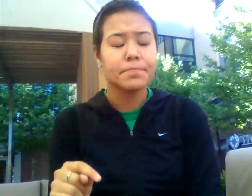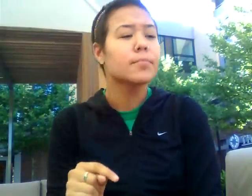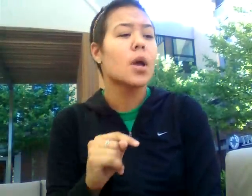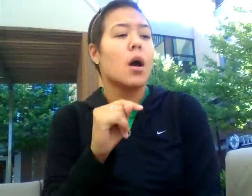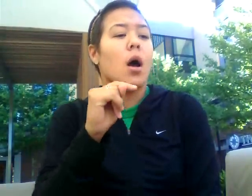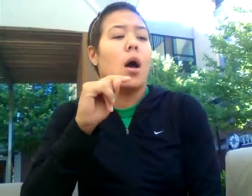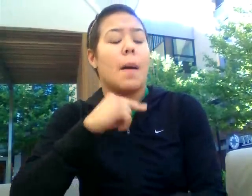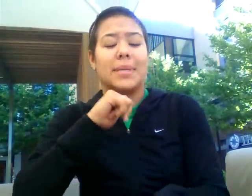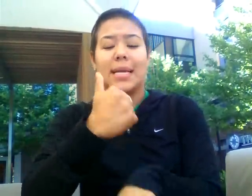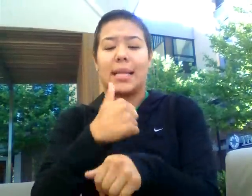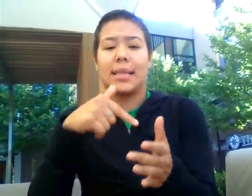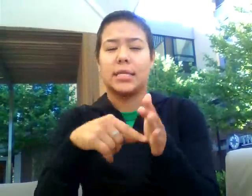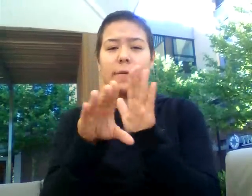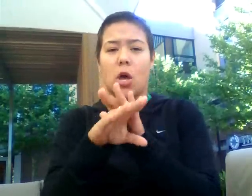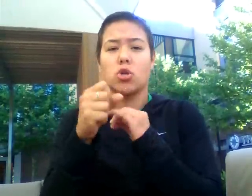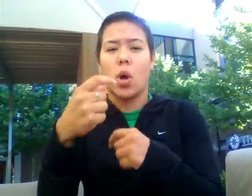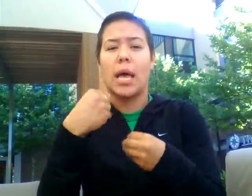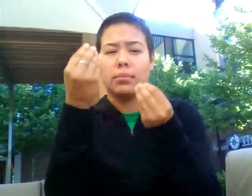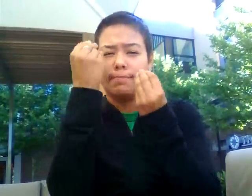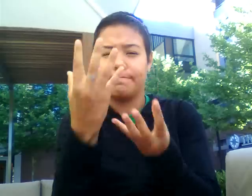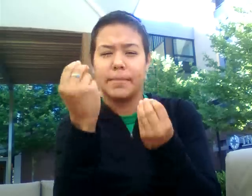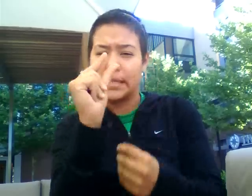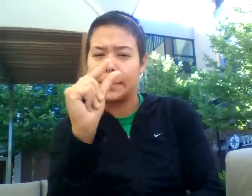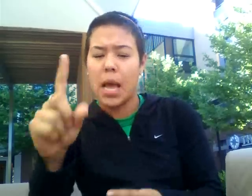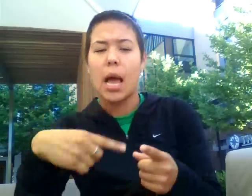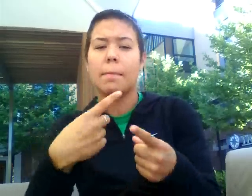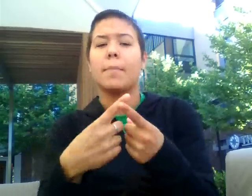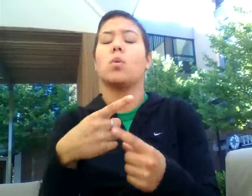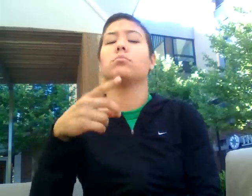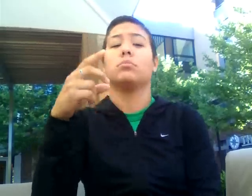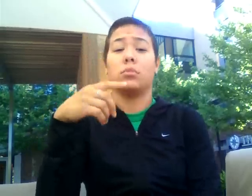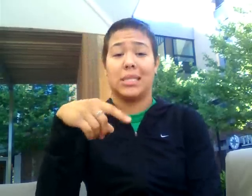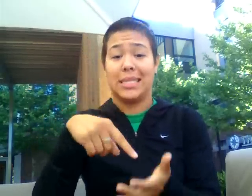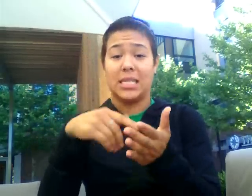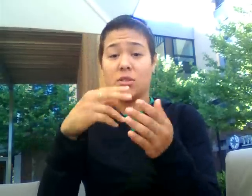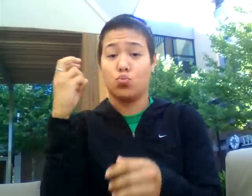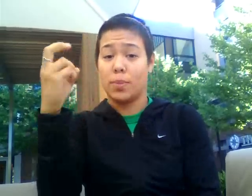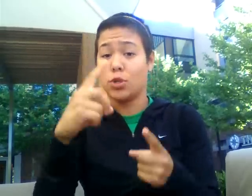I'm setting this video so I can give you bits of information about this trip to Chile.